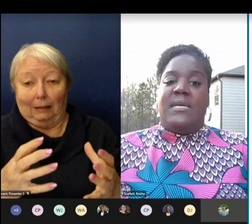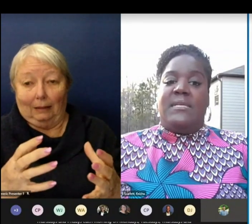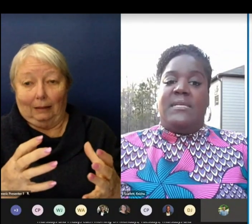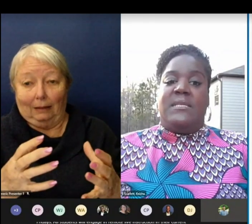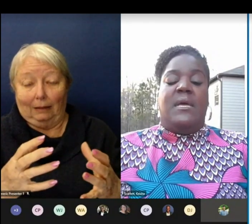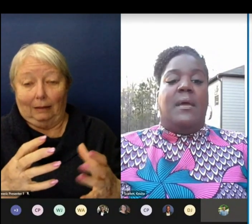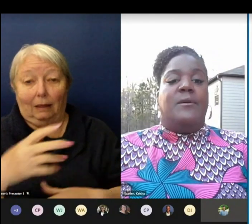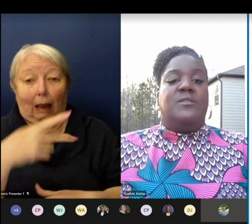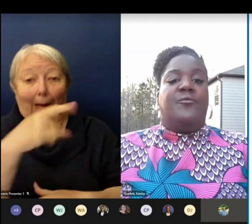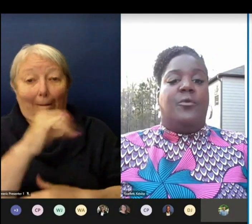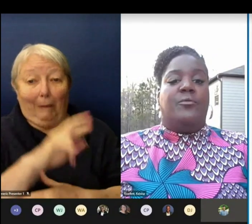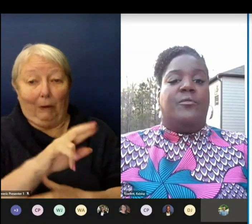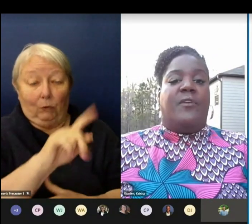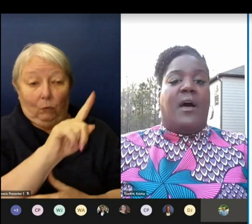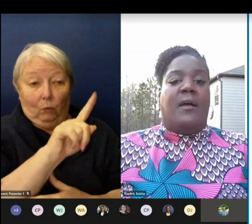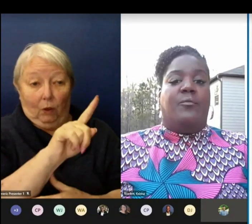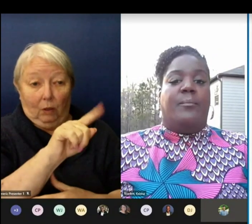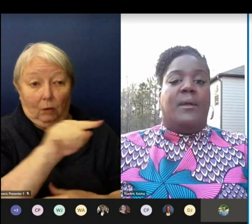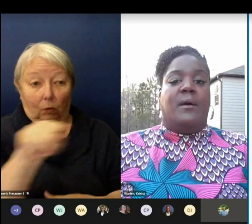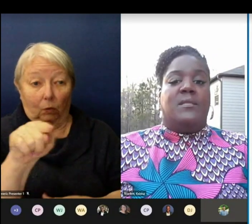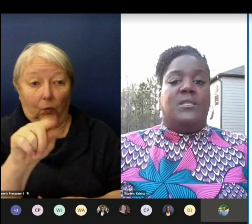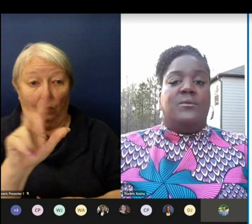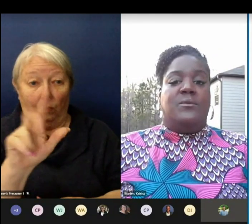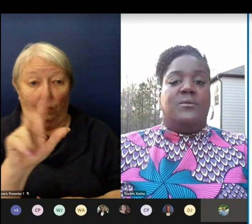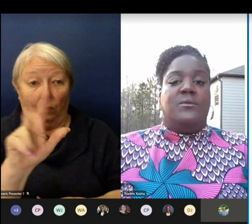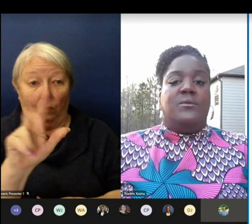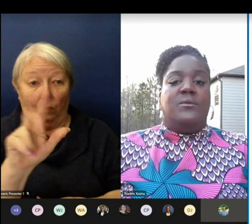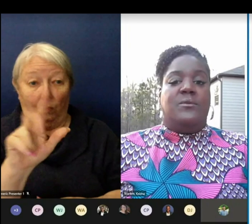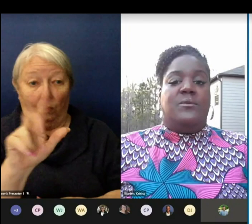And periods 4-5 will be on Tuesdays and Fridays.